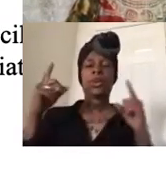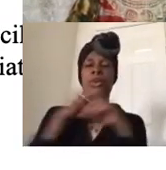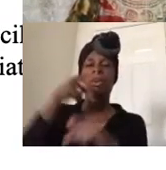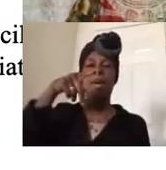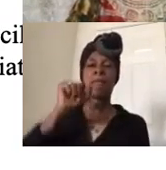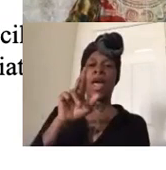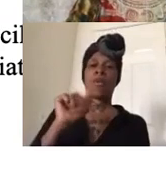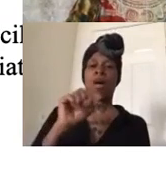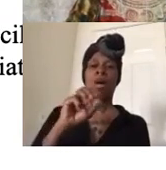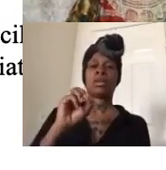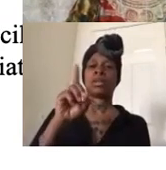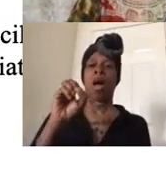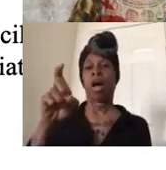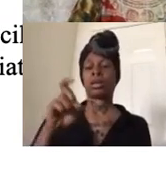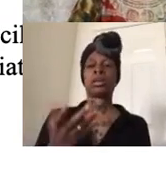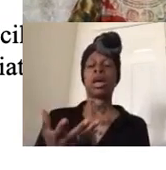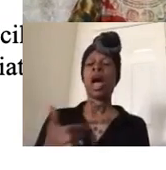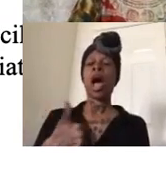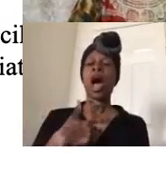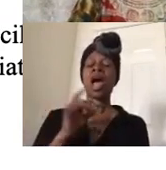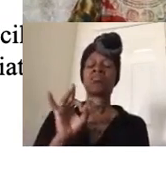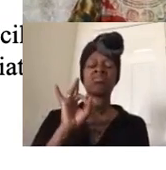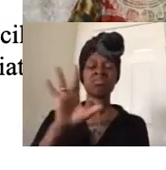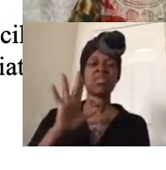while i am appalled that we have to be here